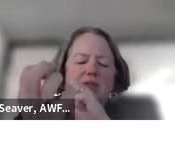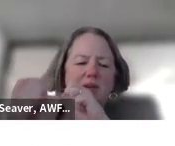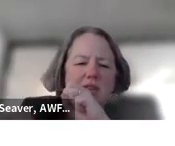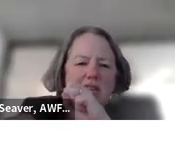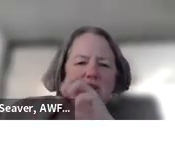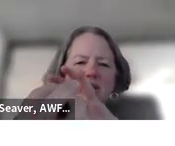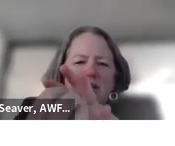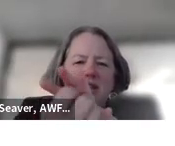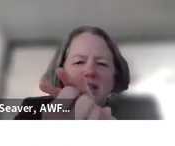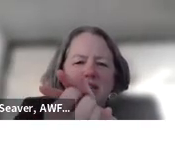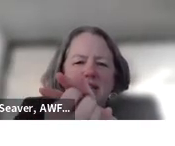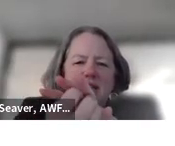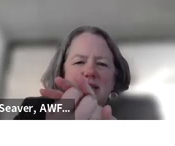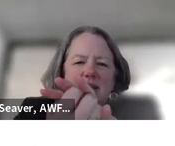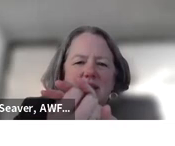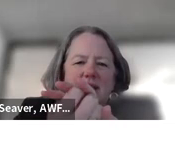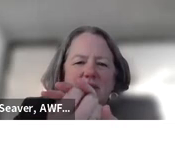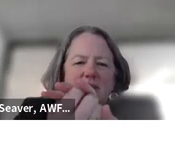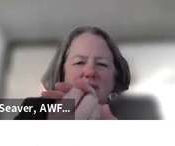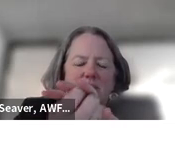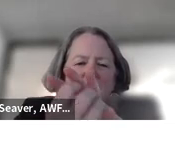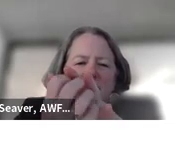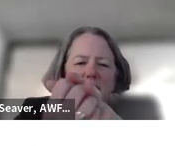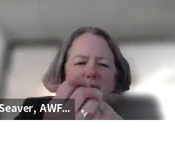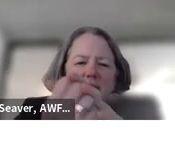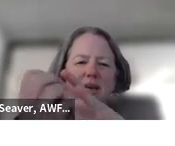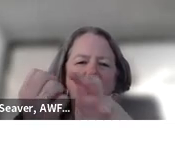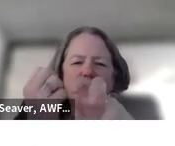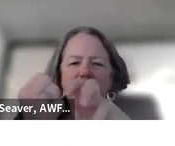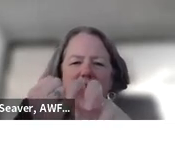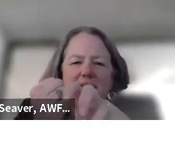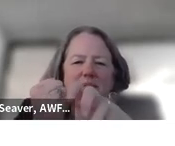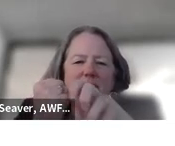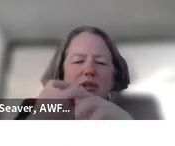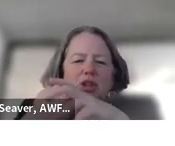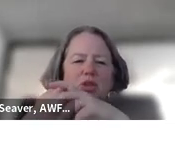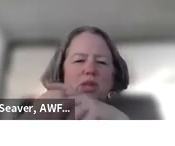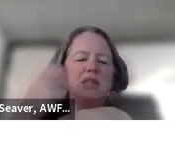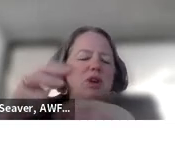or foundational things that have to be put in kind of place to do this.